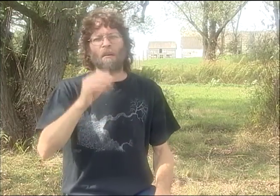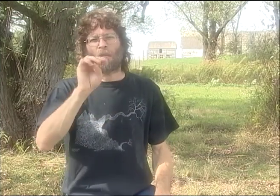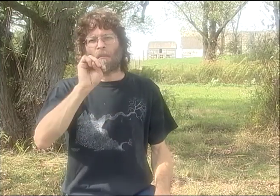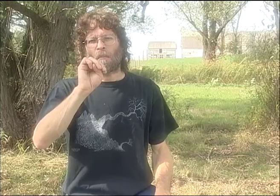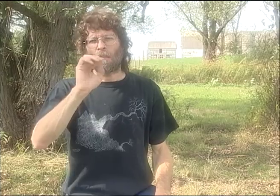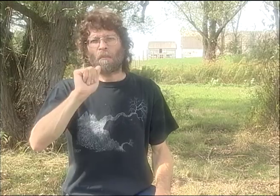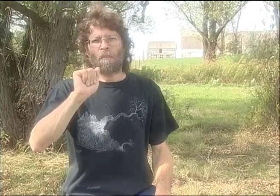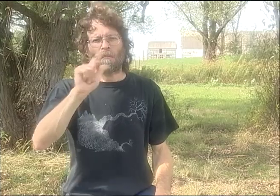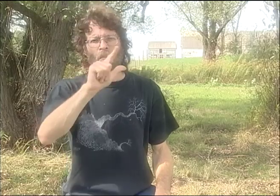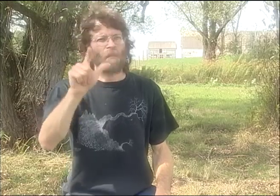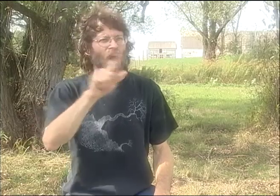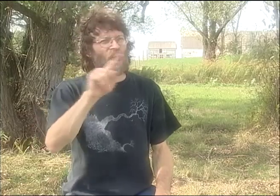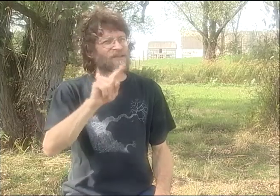LET'S SEE WHO WE BROUGHT IN.